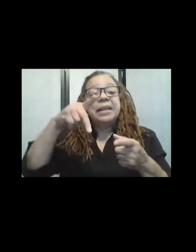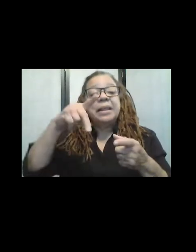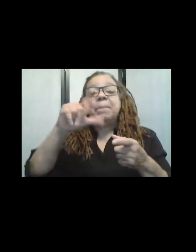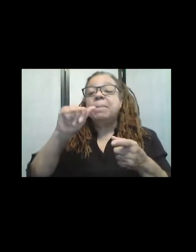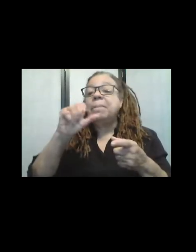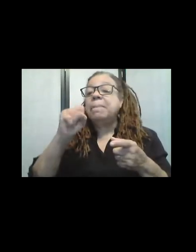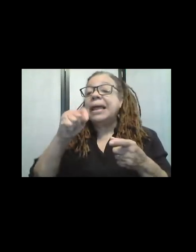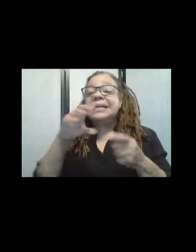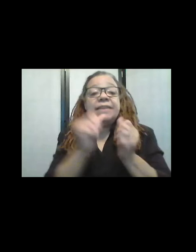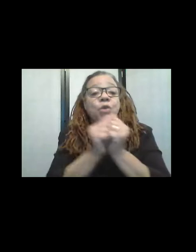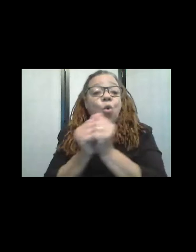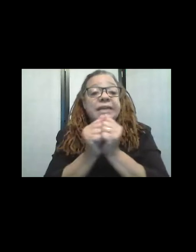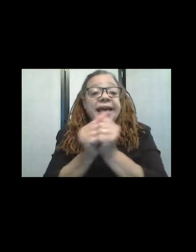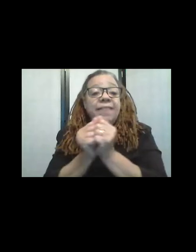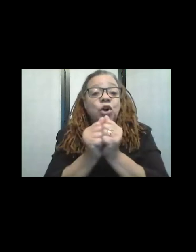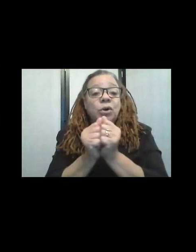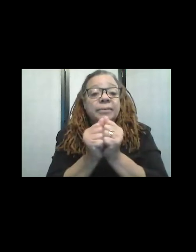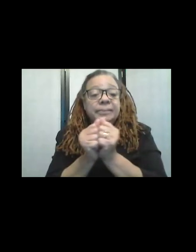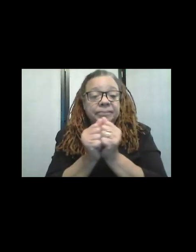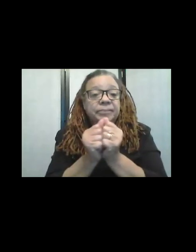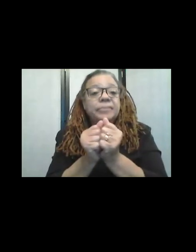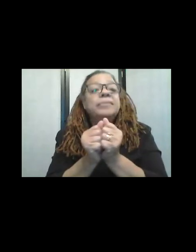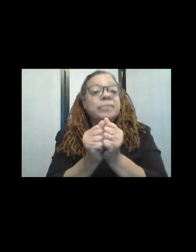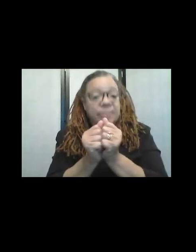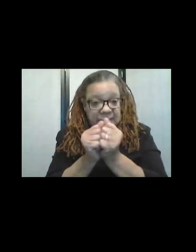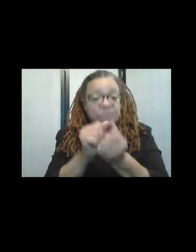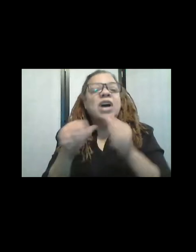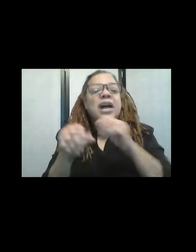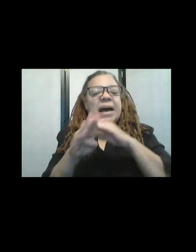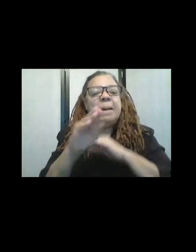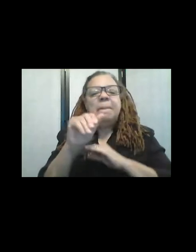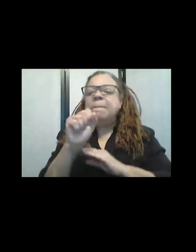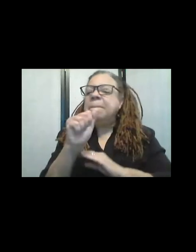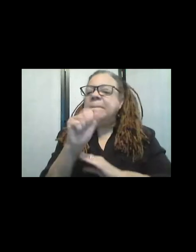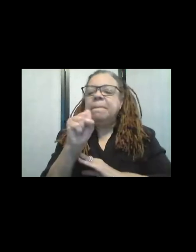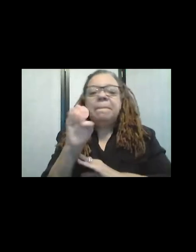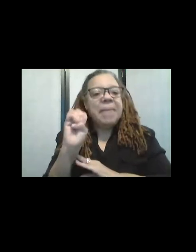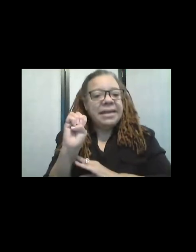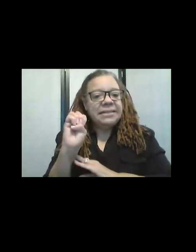for it to hold together, to have a paste. But then we, you know, it washes away. And